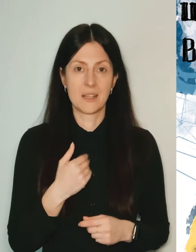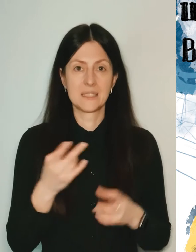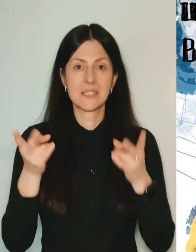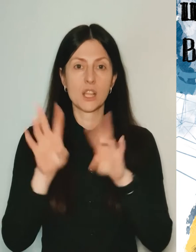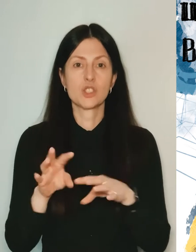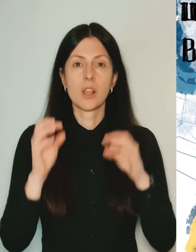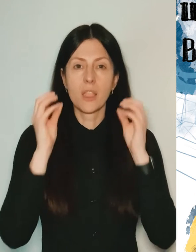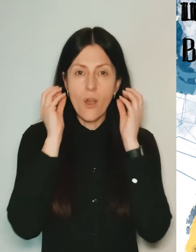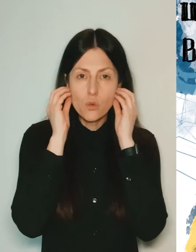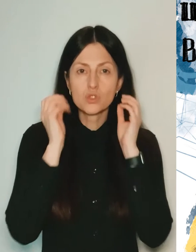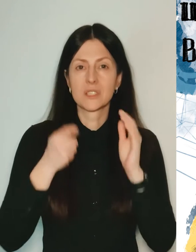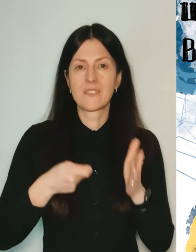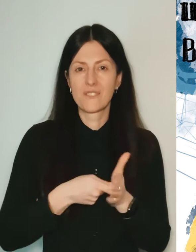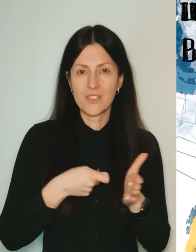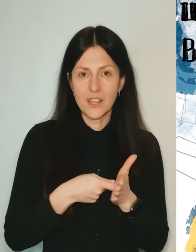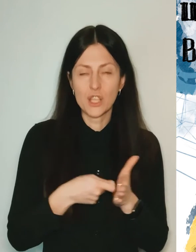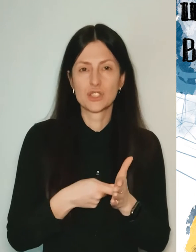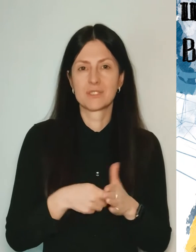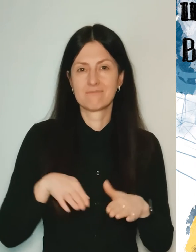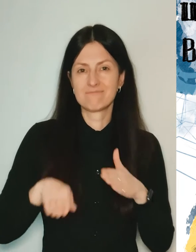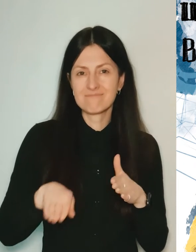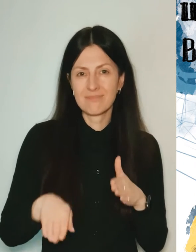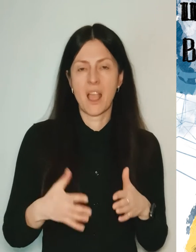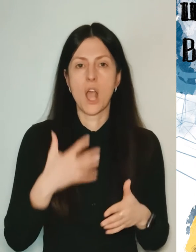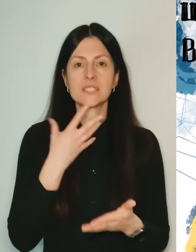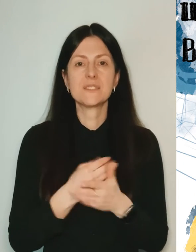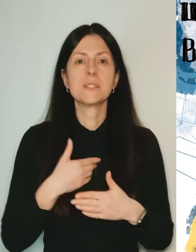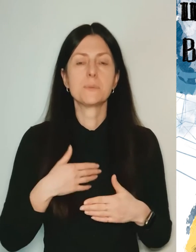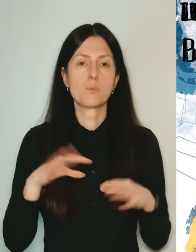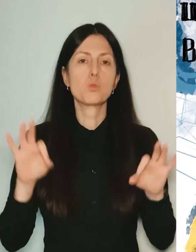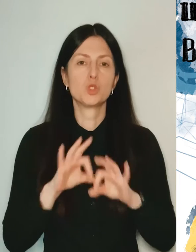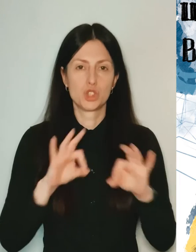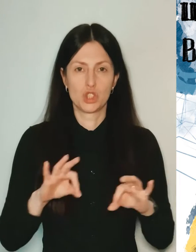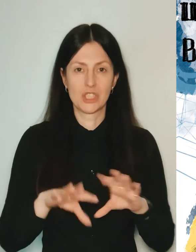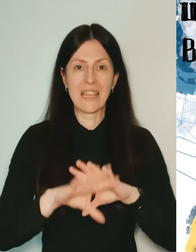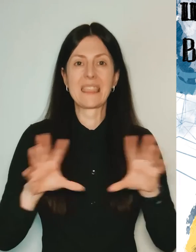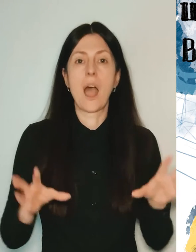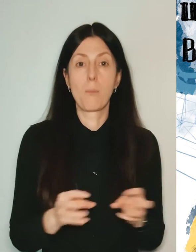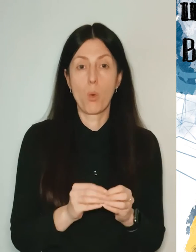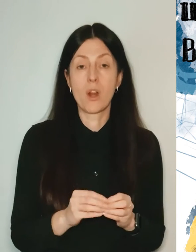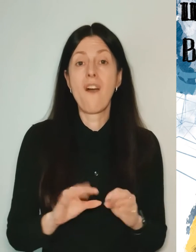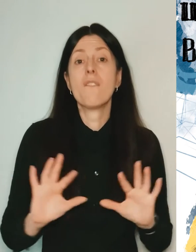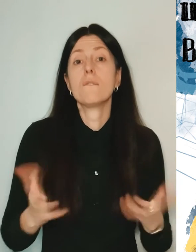flash drive, vinyl, my music set just in case.